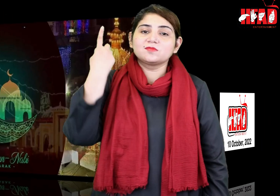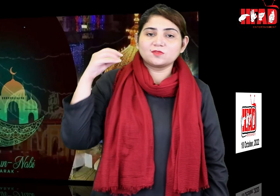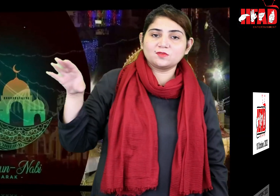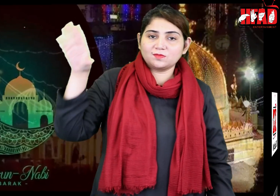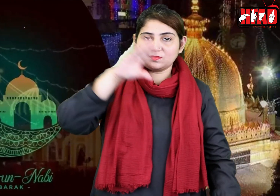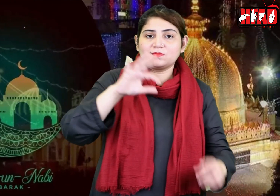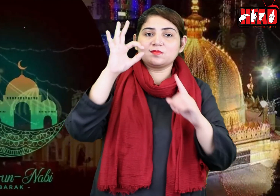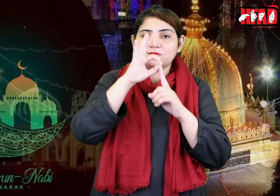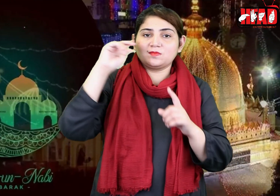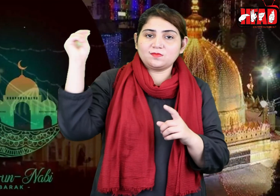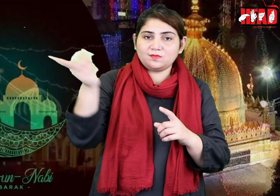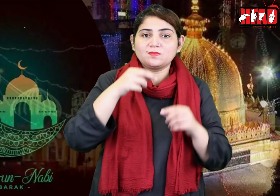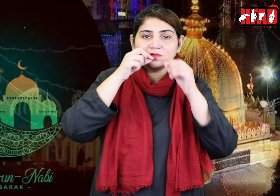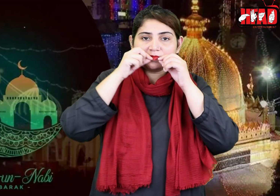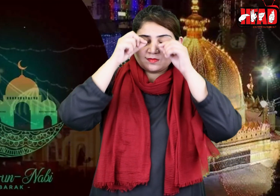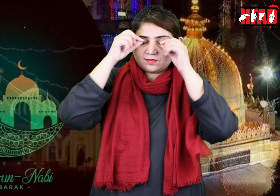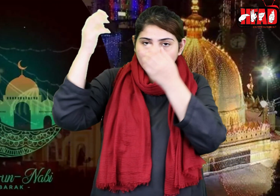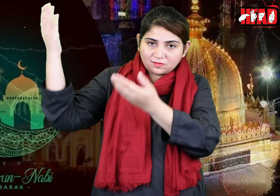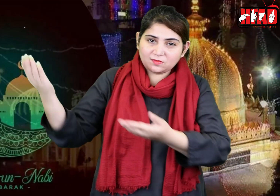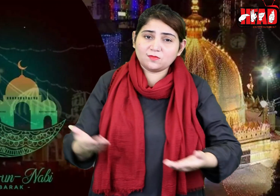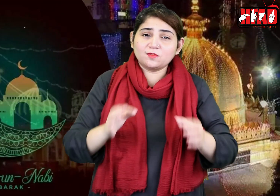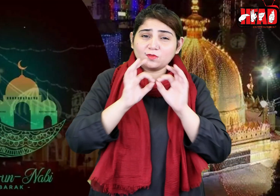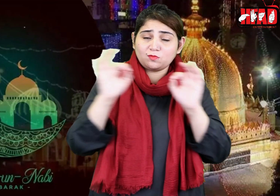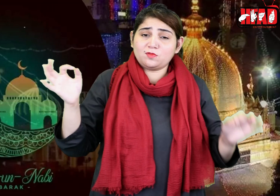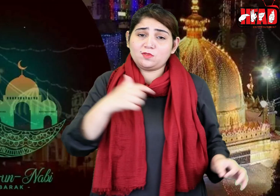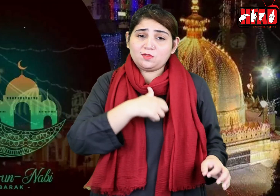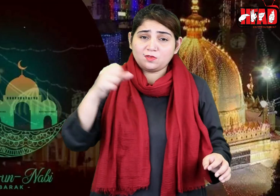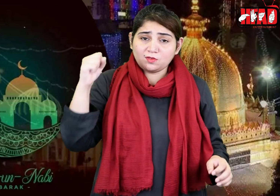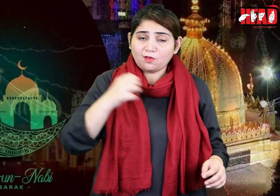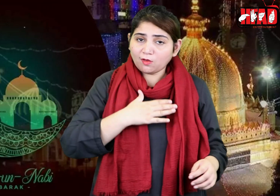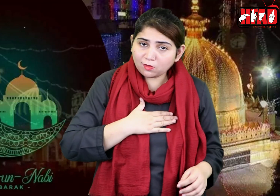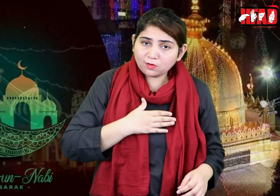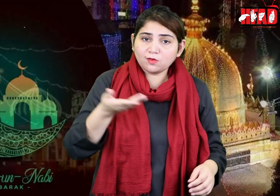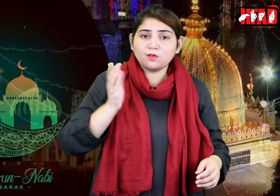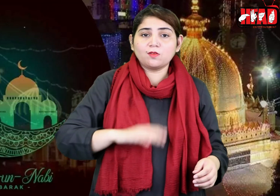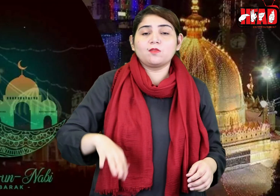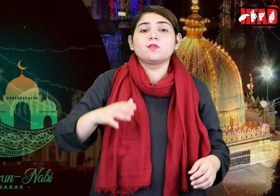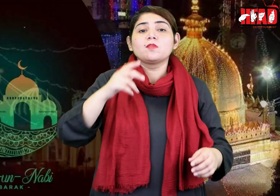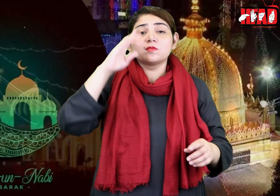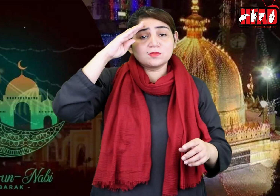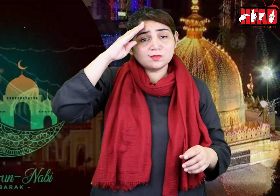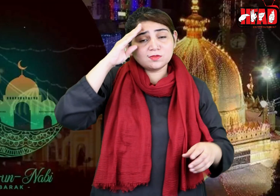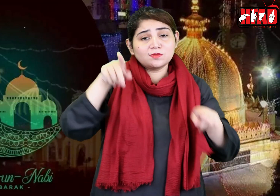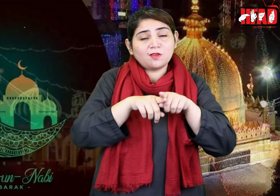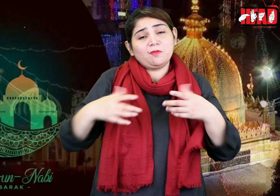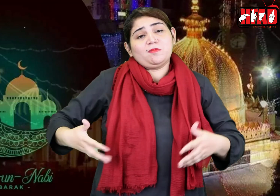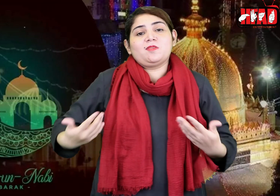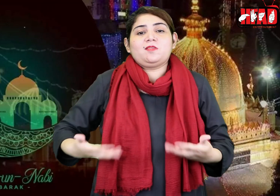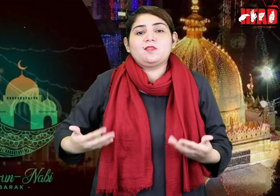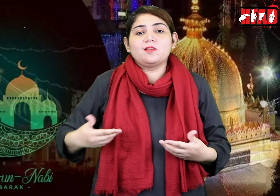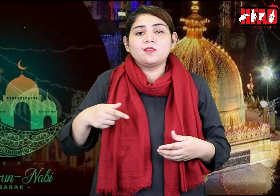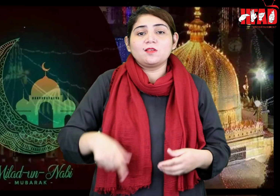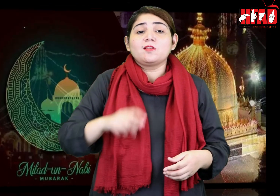Yesterday, Eid Milad-ul-Nabi was celebrated across Pakistan with religious zeal and enthusiasm.